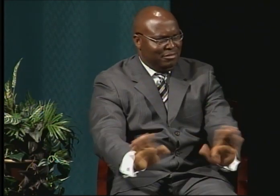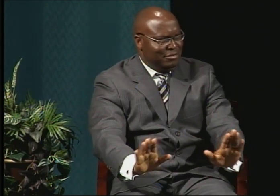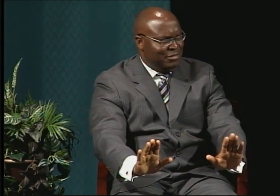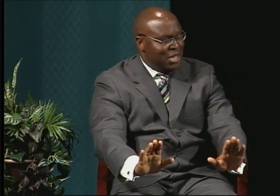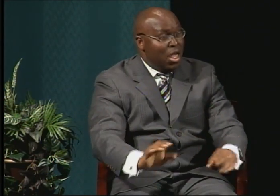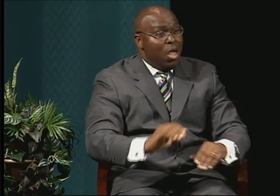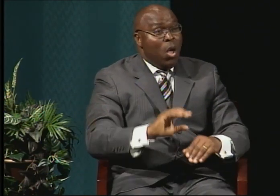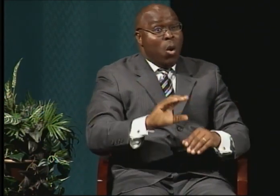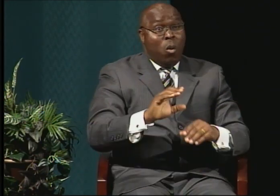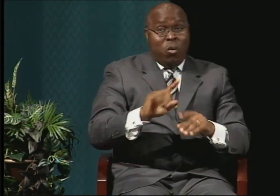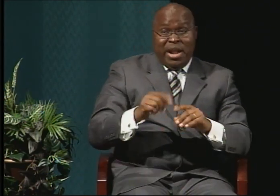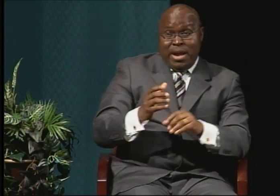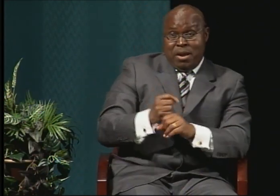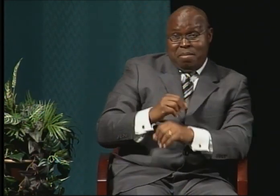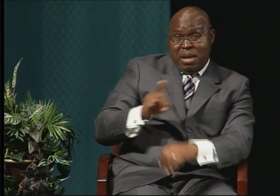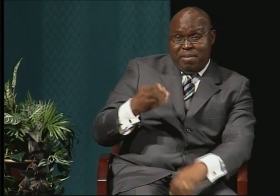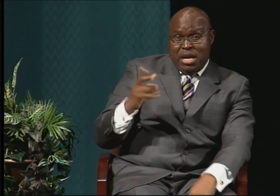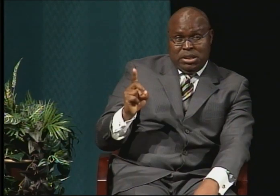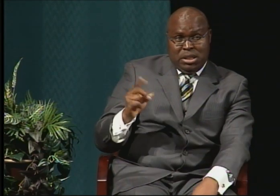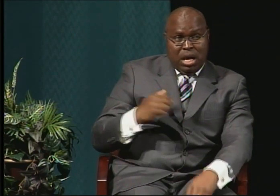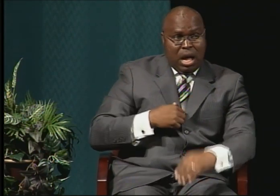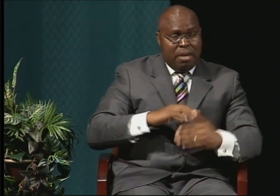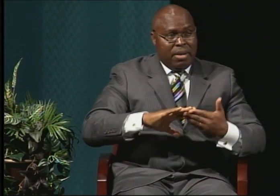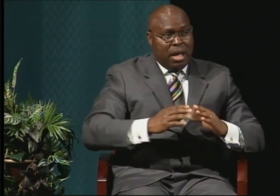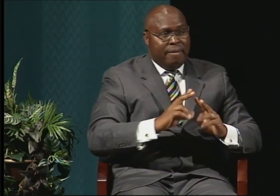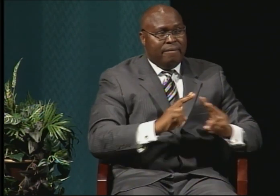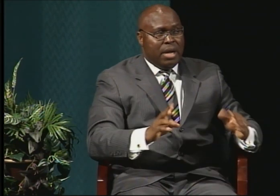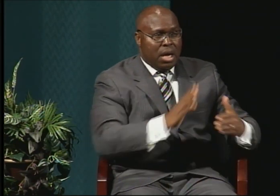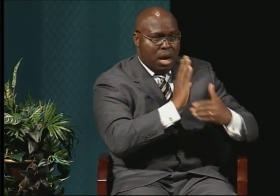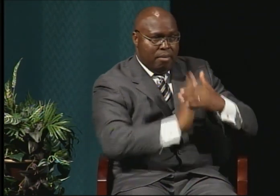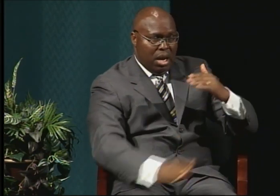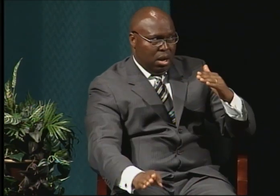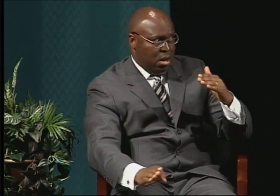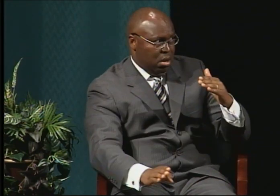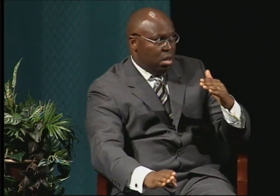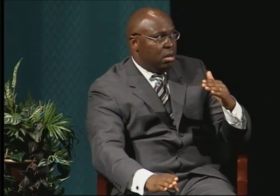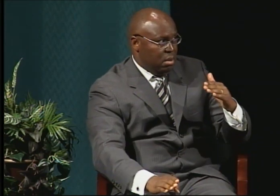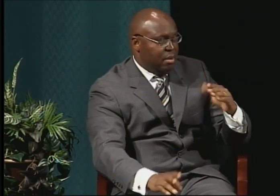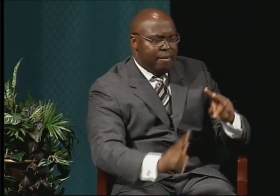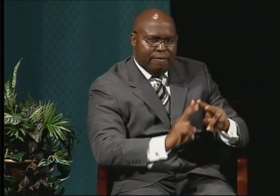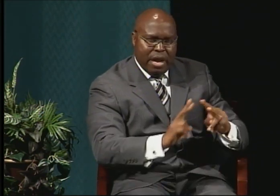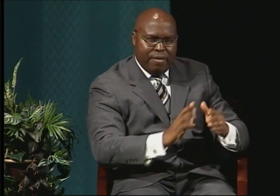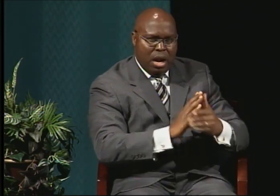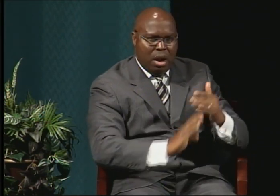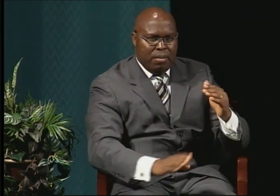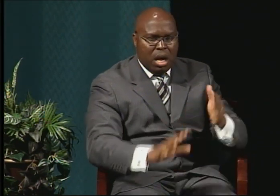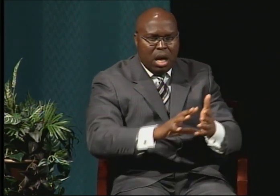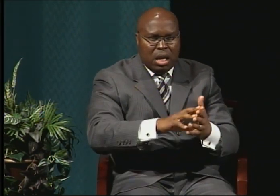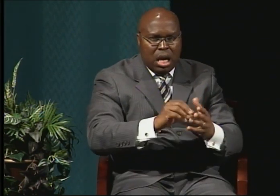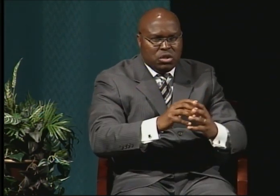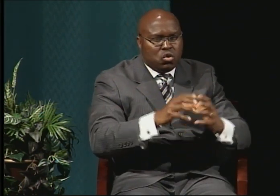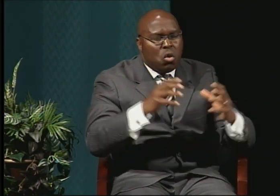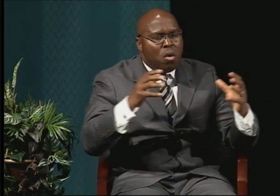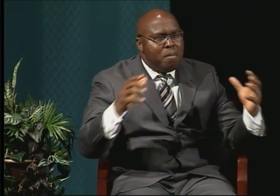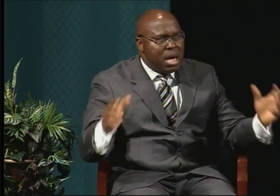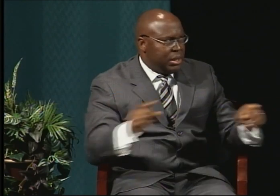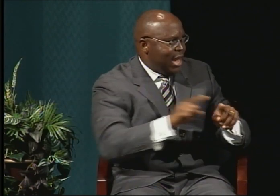it was a very humbling experience. You learn so much. Your research and your thinking